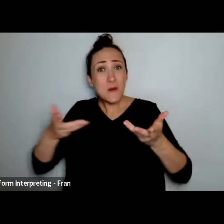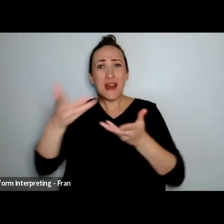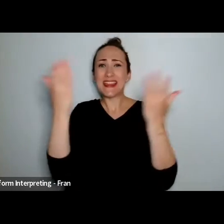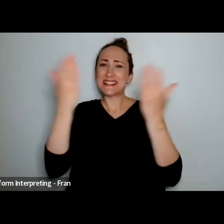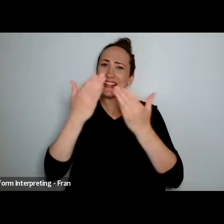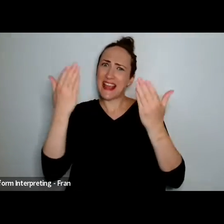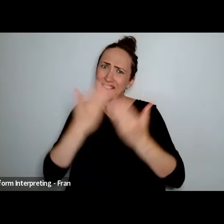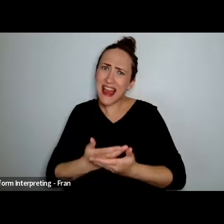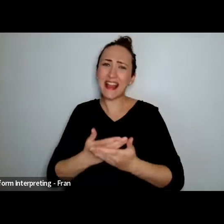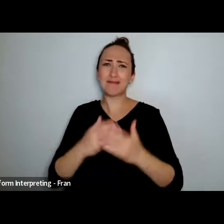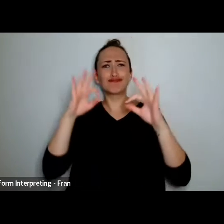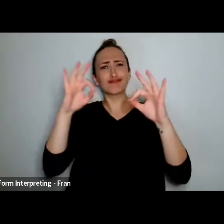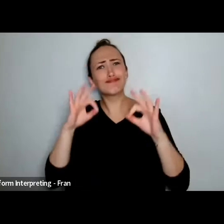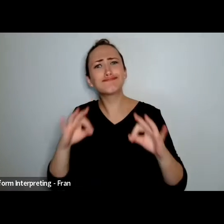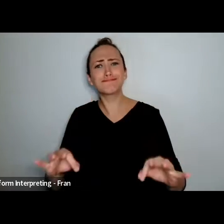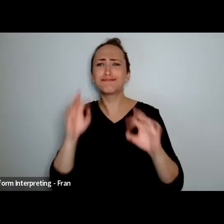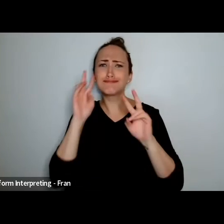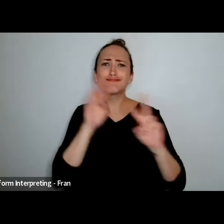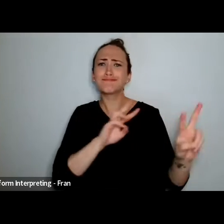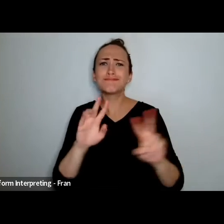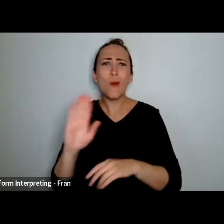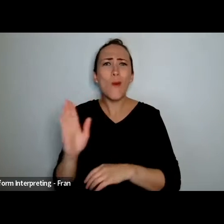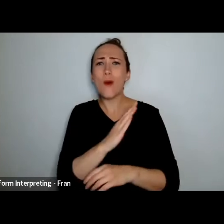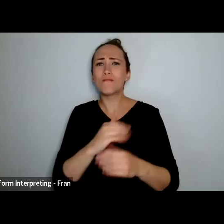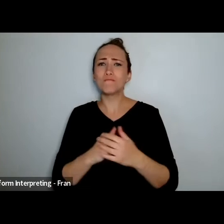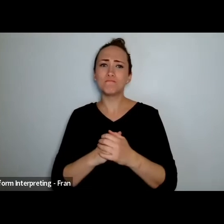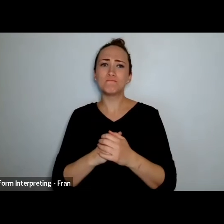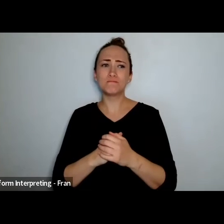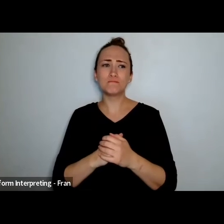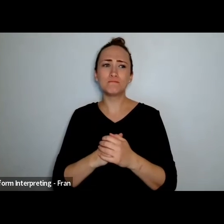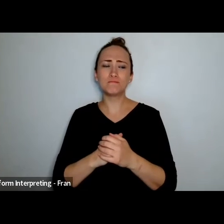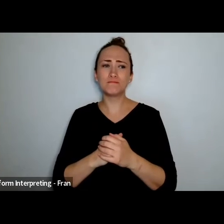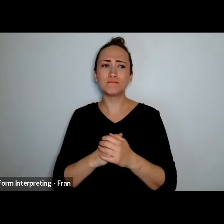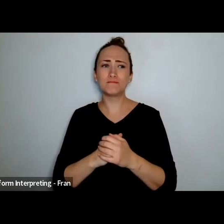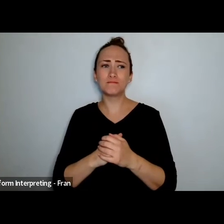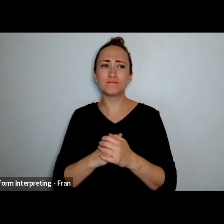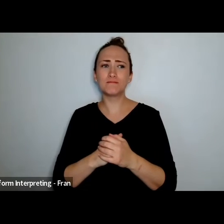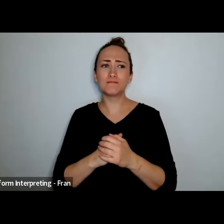Ki te ahiahia e mana Ki te mahi ana.